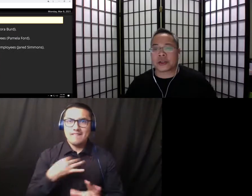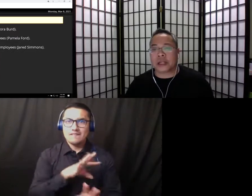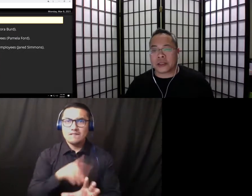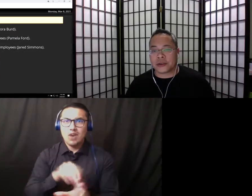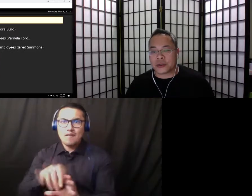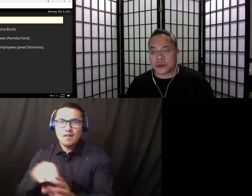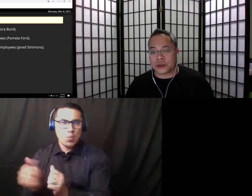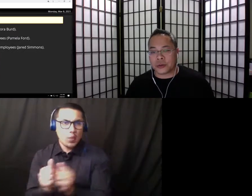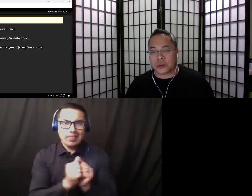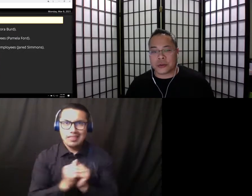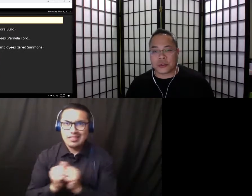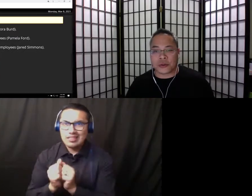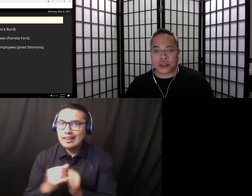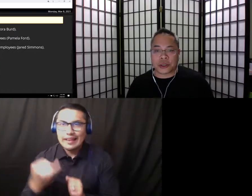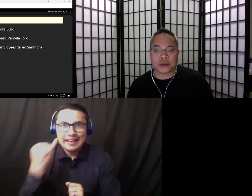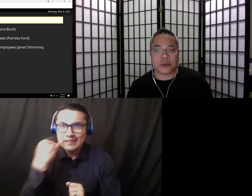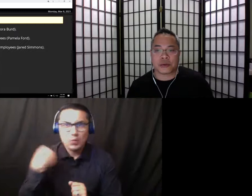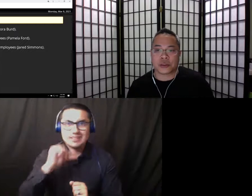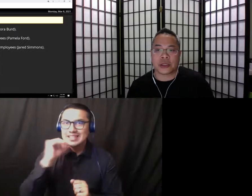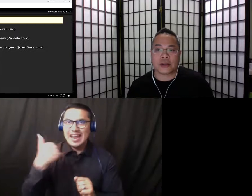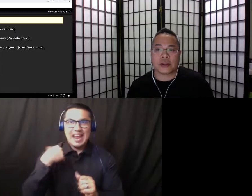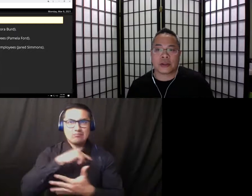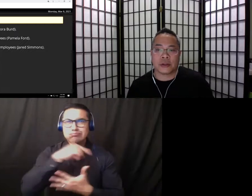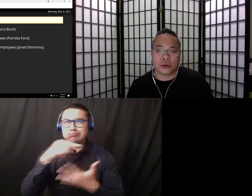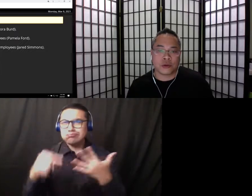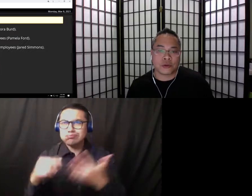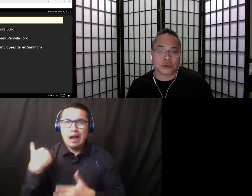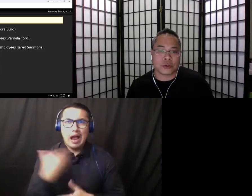and institution without these great chairs. So I appreciate those who have served